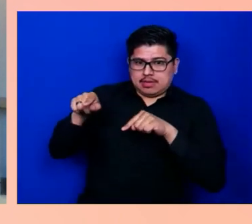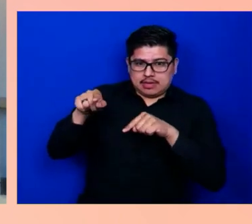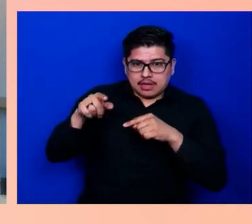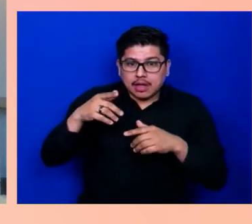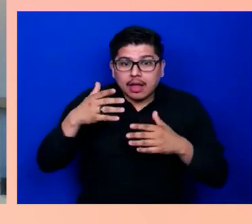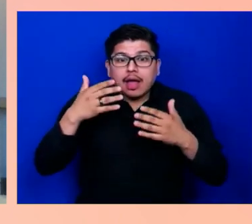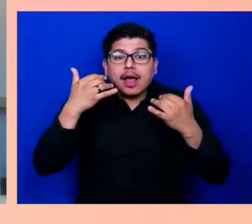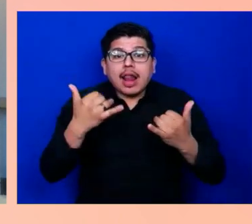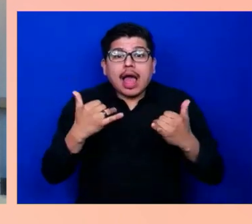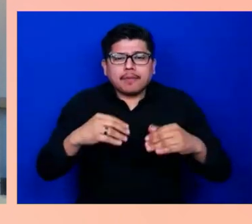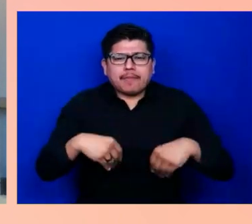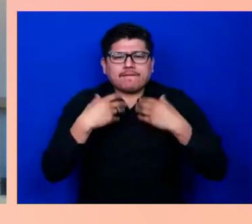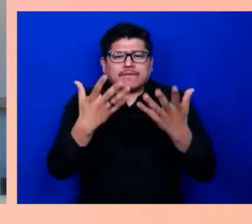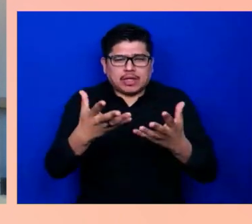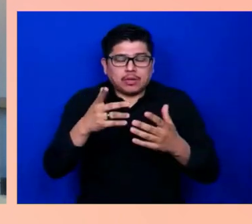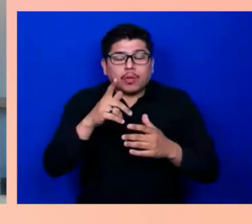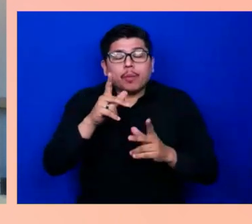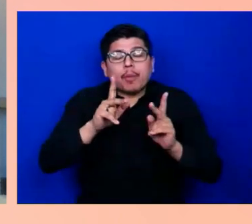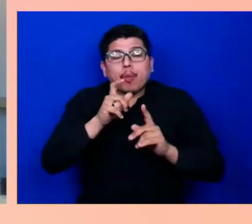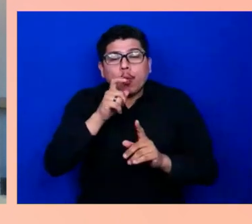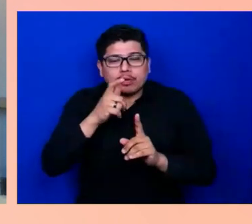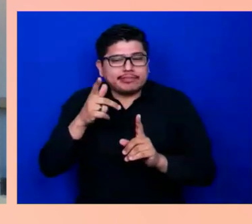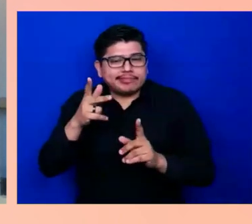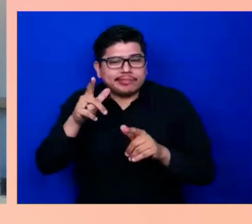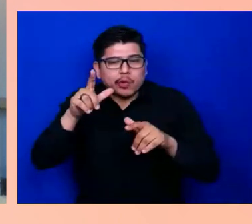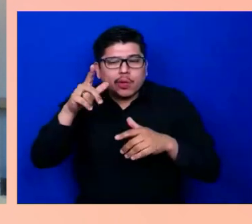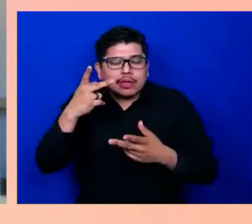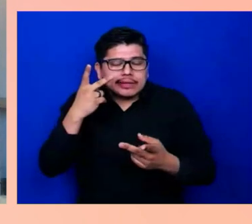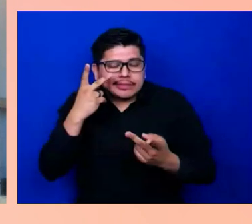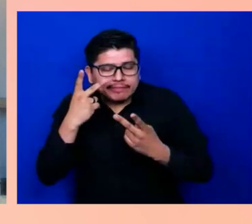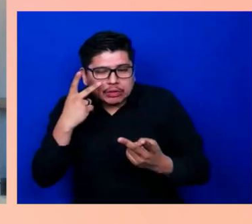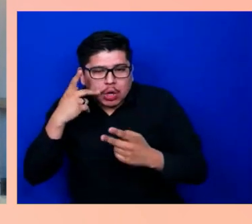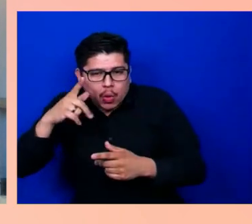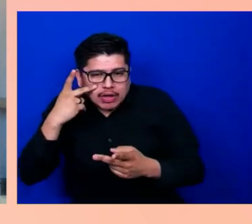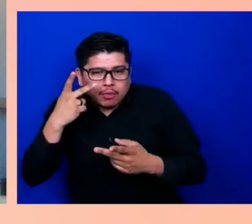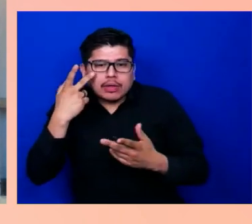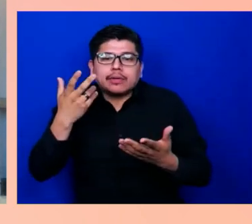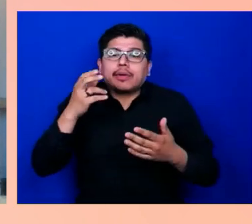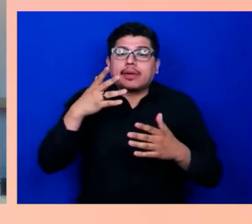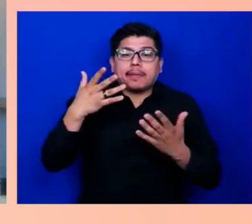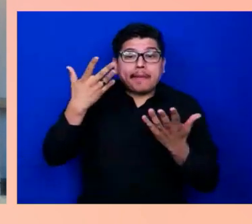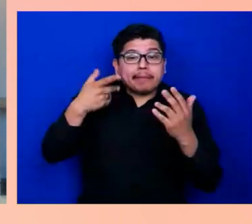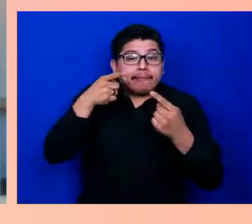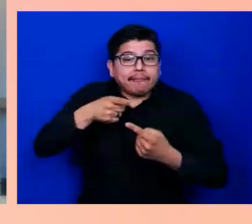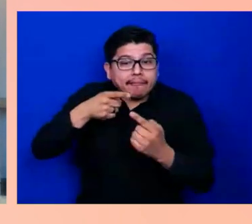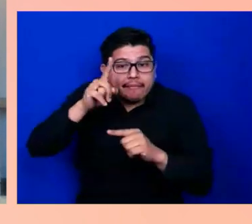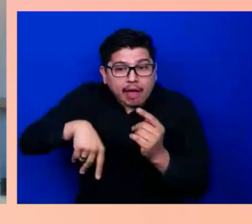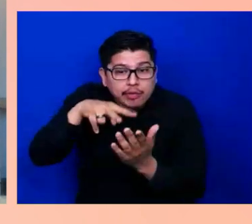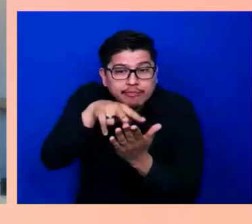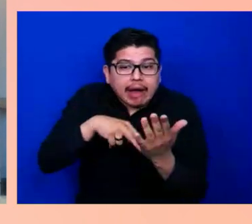even health literacy, so they're having trouble reading quite complicated medicinal language to be